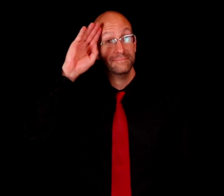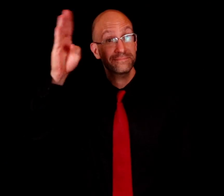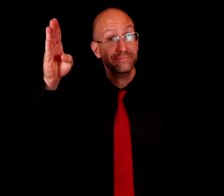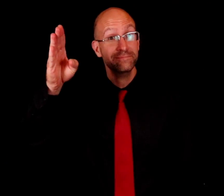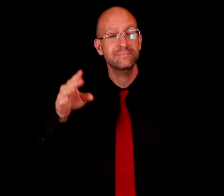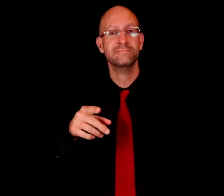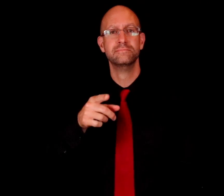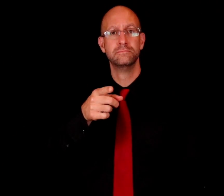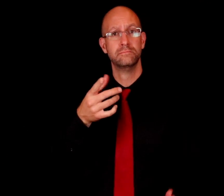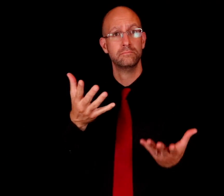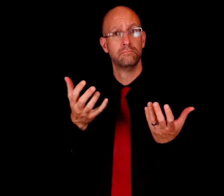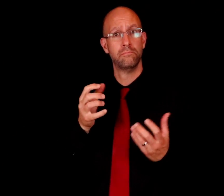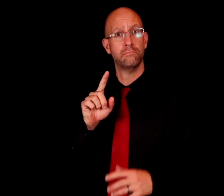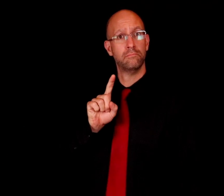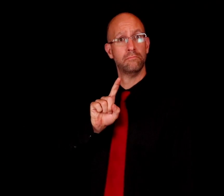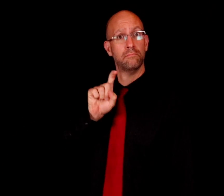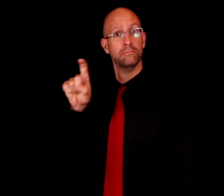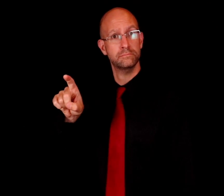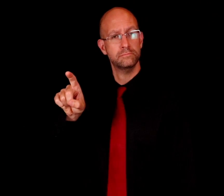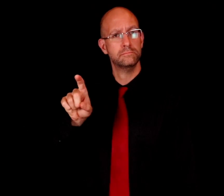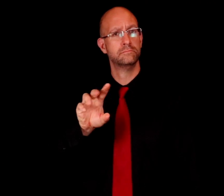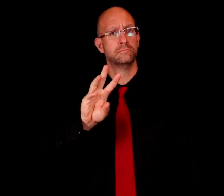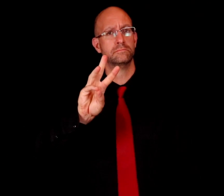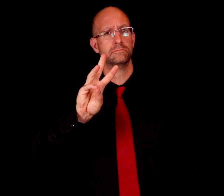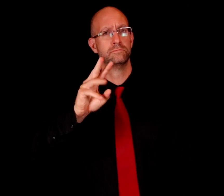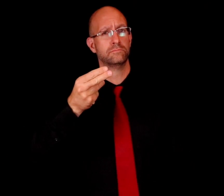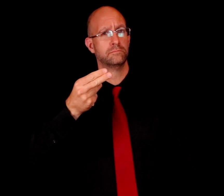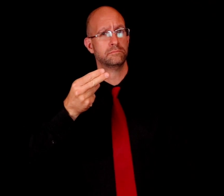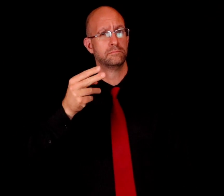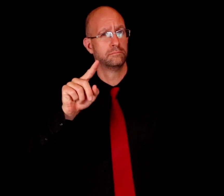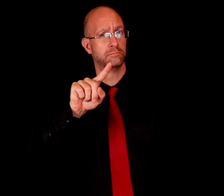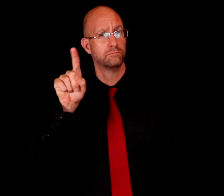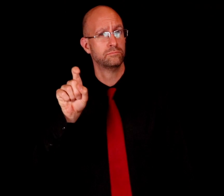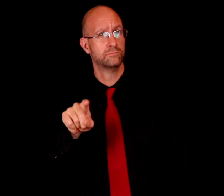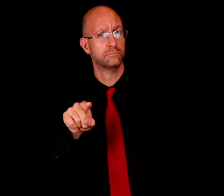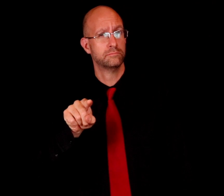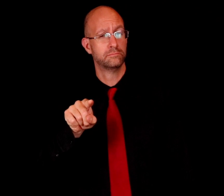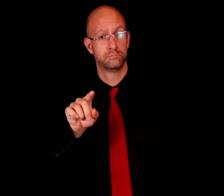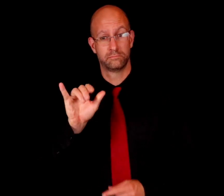Hello. You want to ask a WH-question.